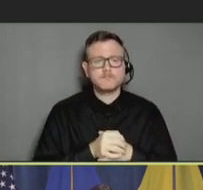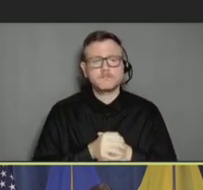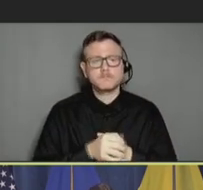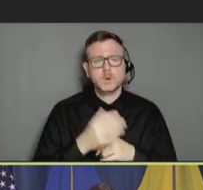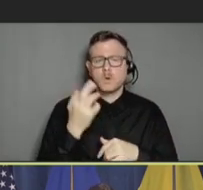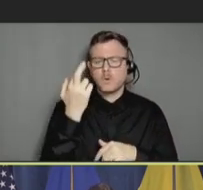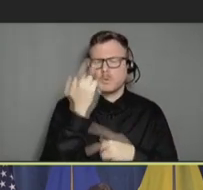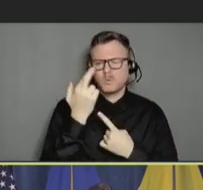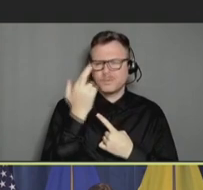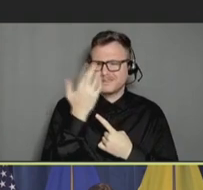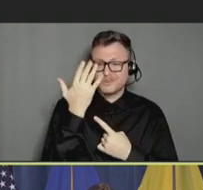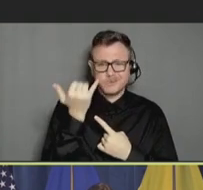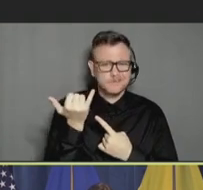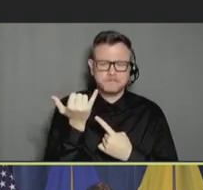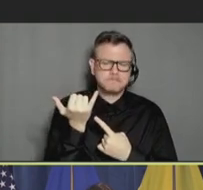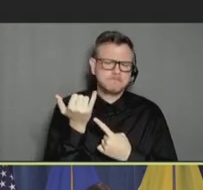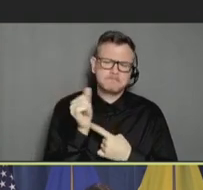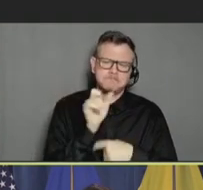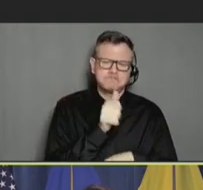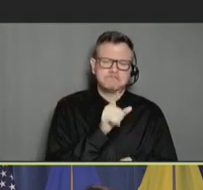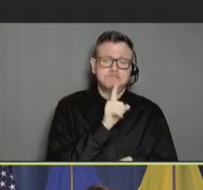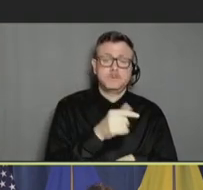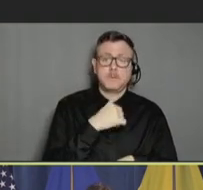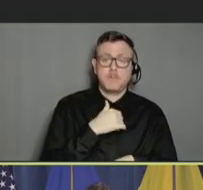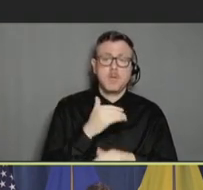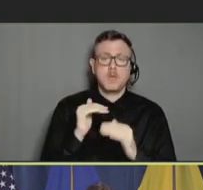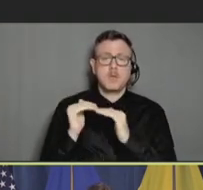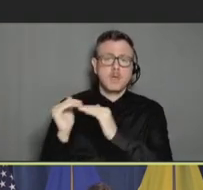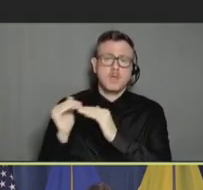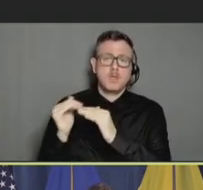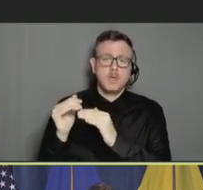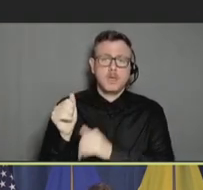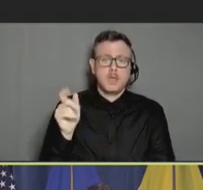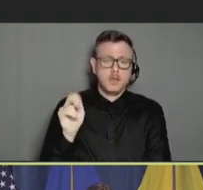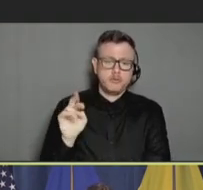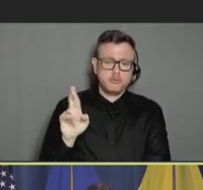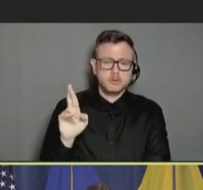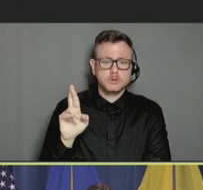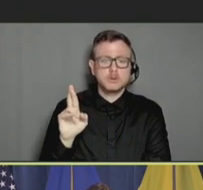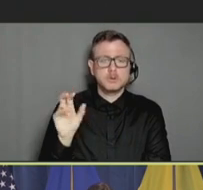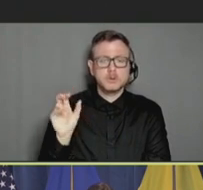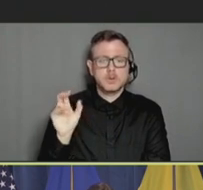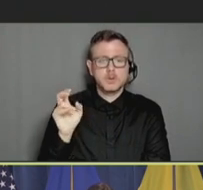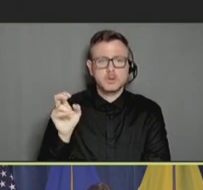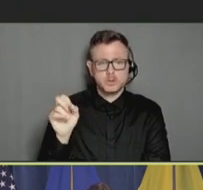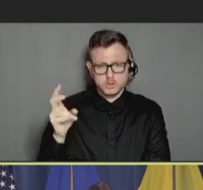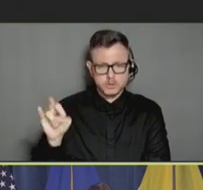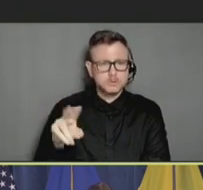reasons why, but my colleague, Dr. Aaron Scherer, who's here today, did look at some of this.